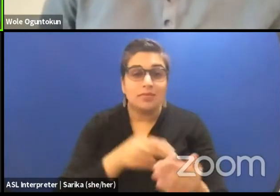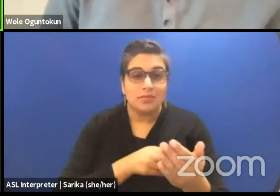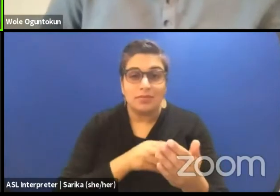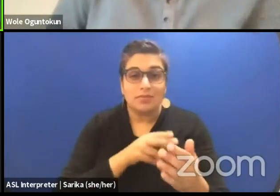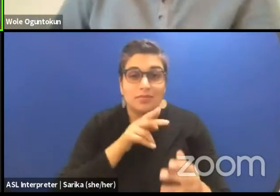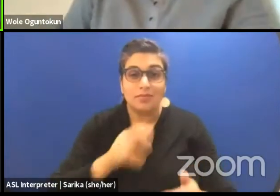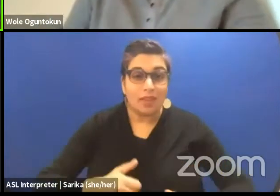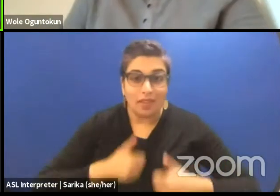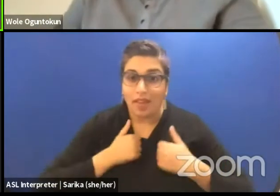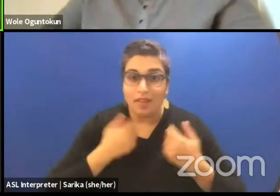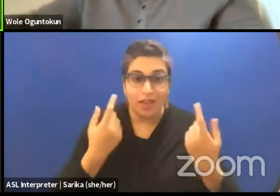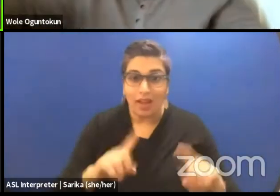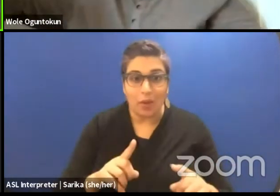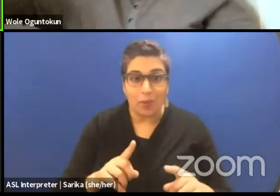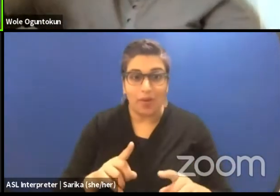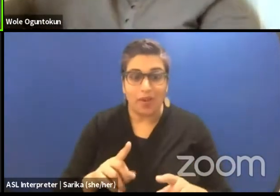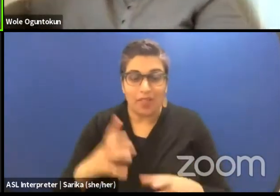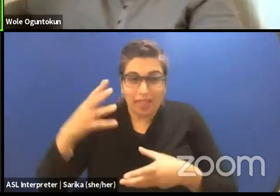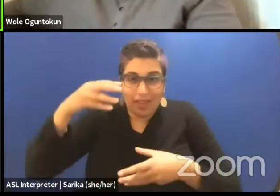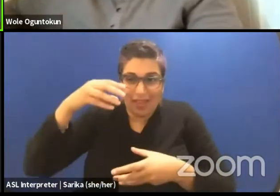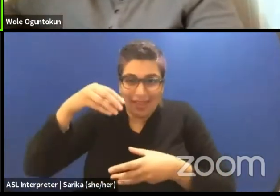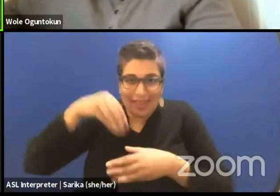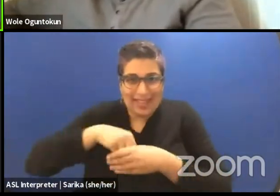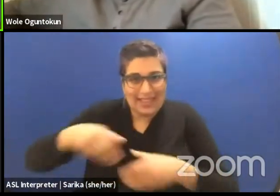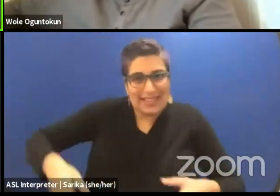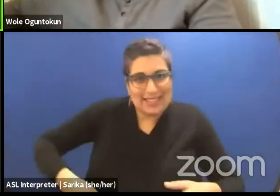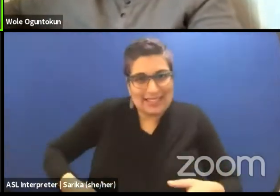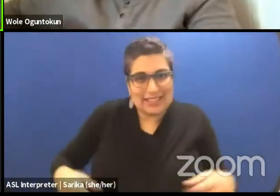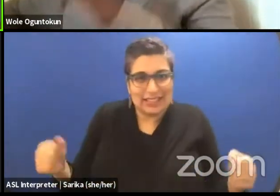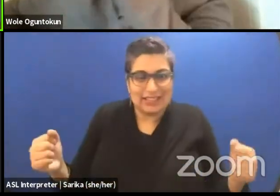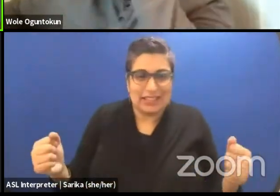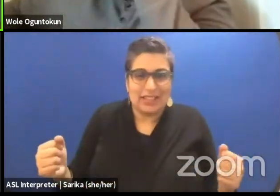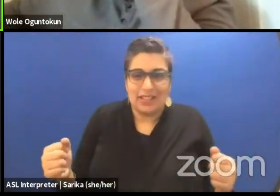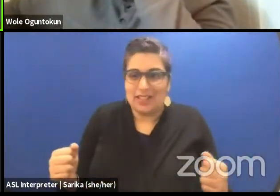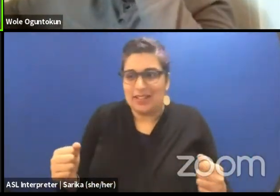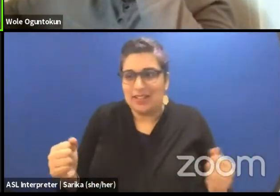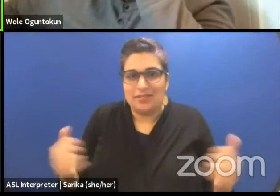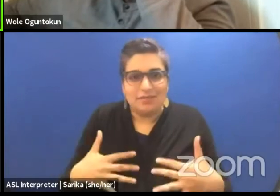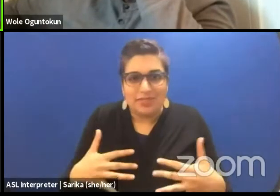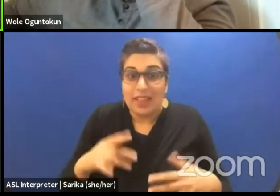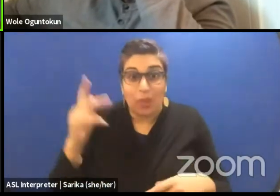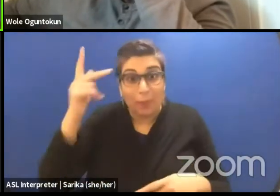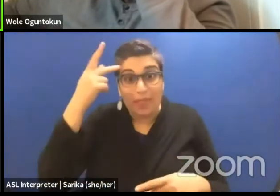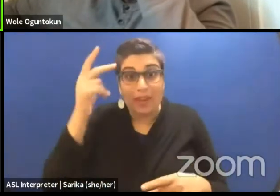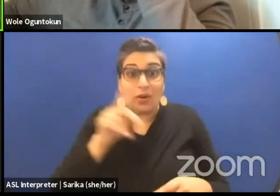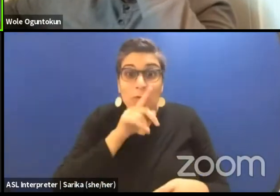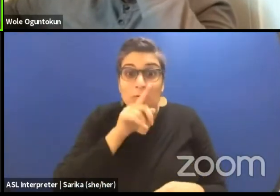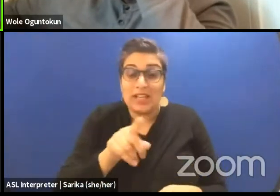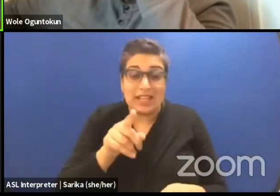the inherent fairness of the idea itself and the political realities that surrounds it.